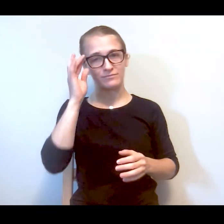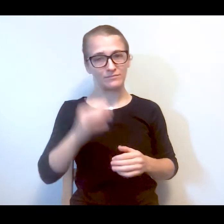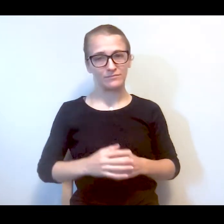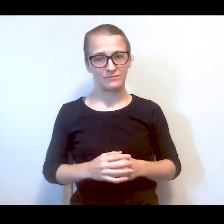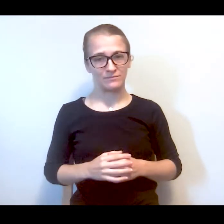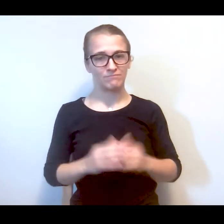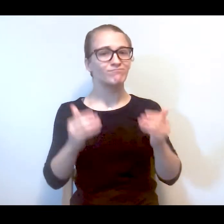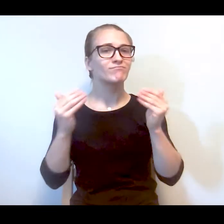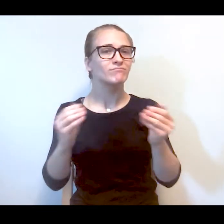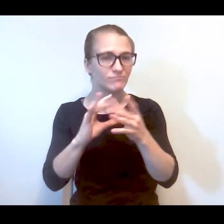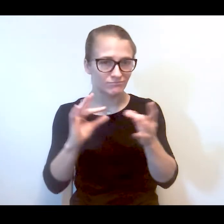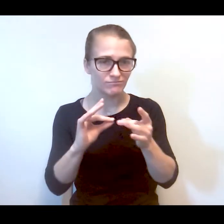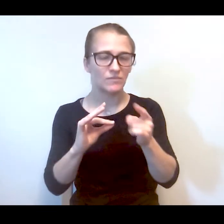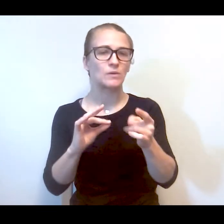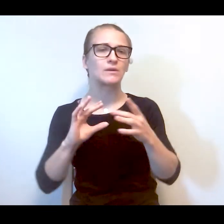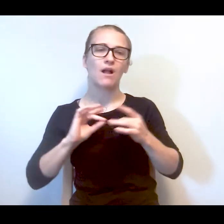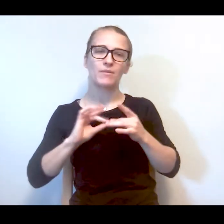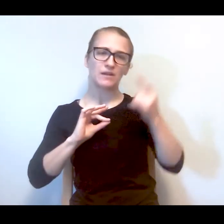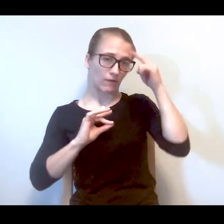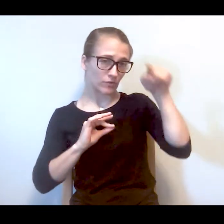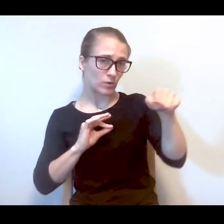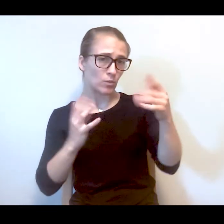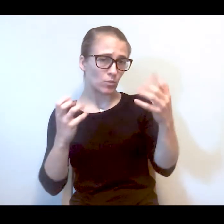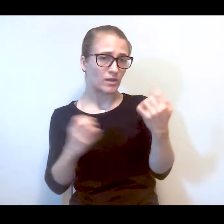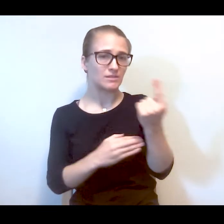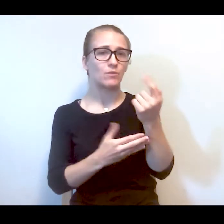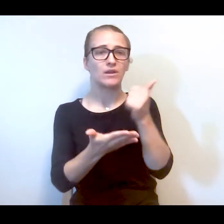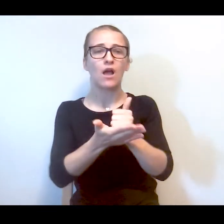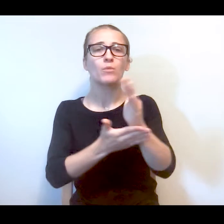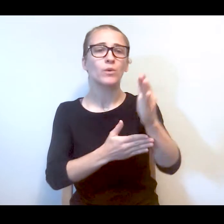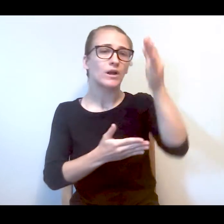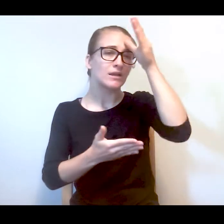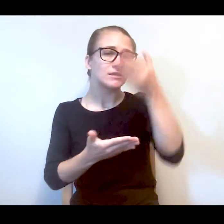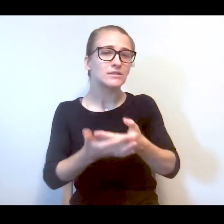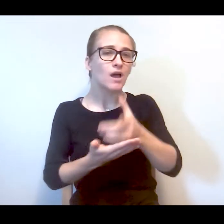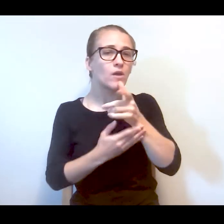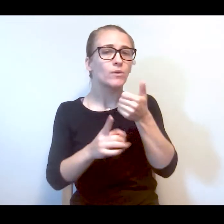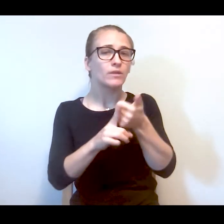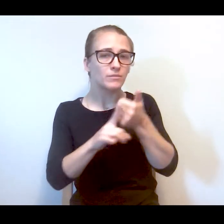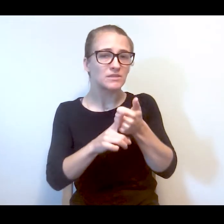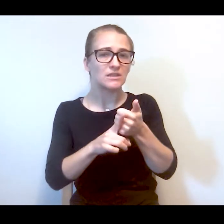okay. So go ahead. You were saying for you you want someone to help your son who's experienced